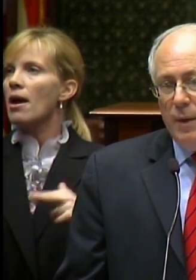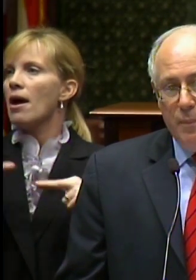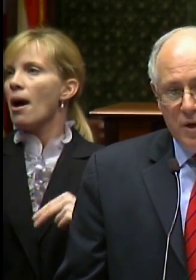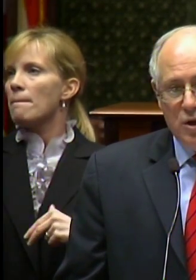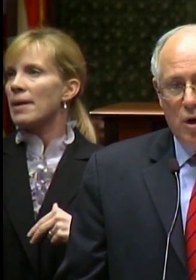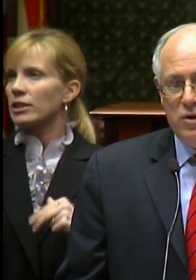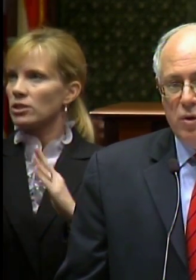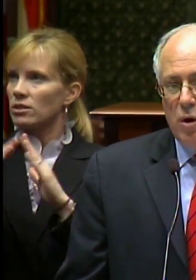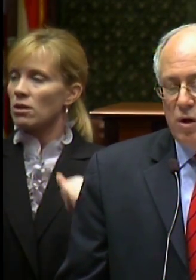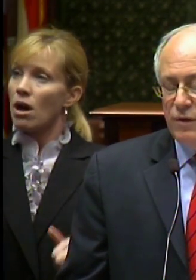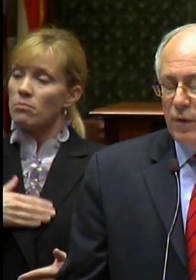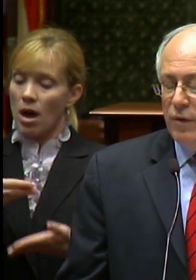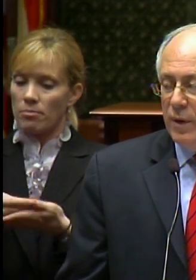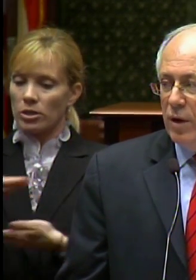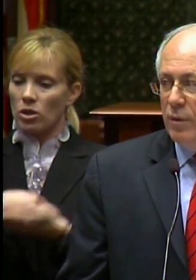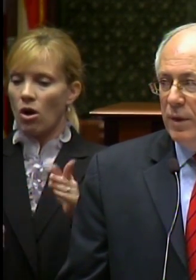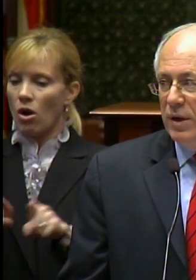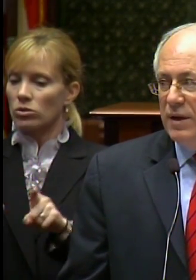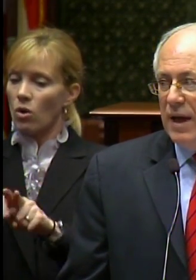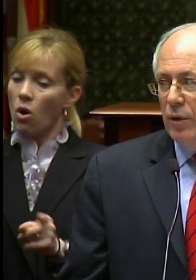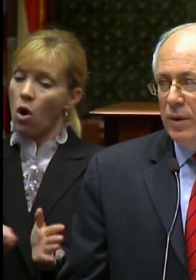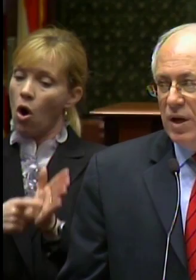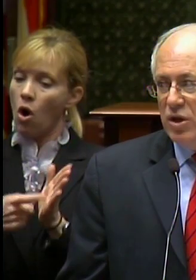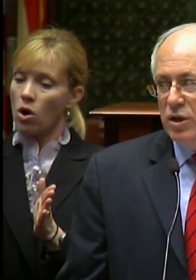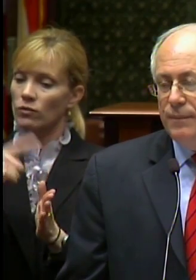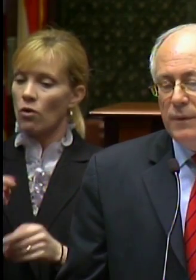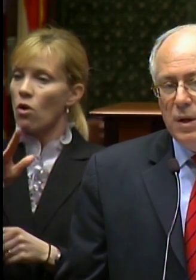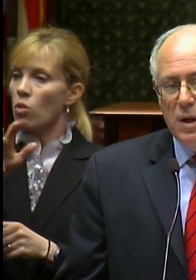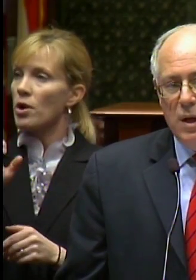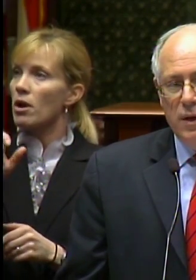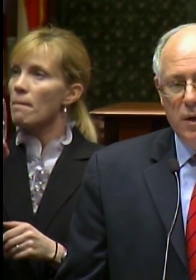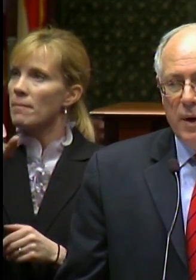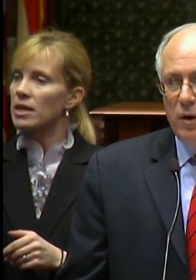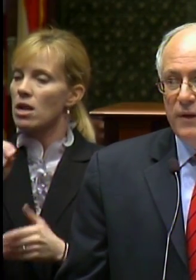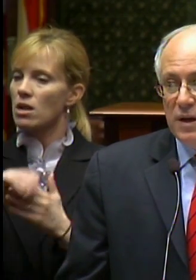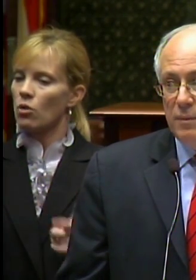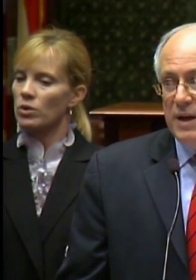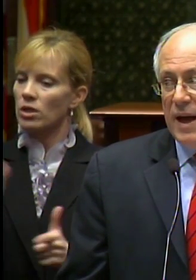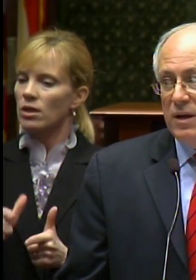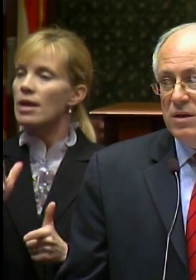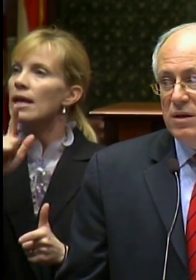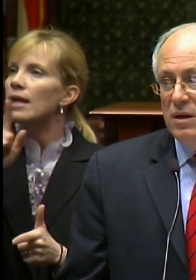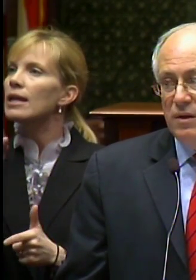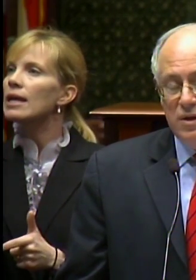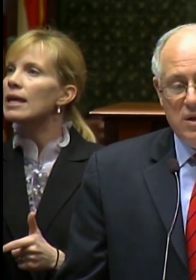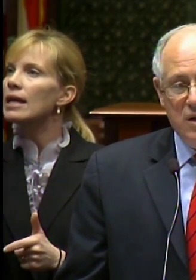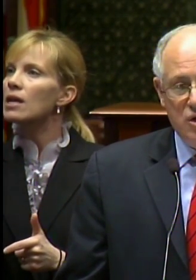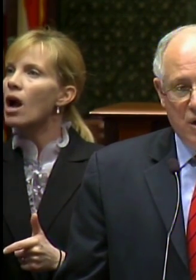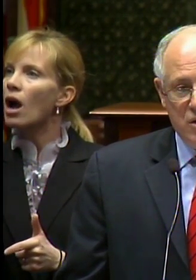My budget also calls for a $300 million reduction in the amount of income tax the state shares